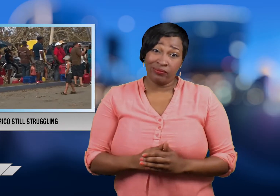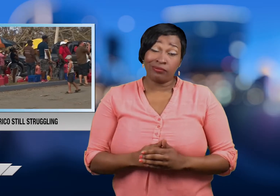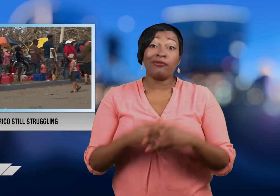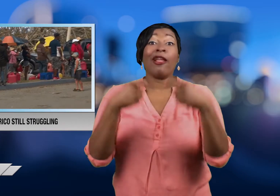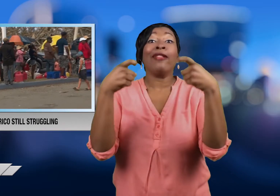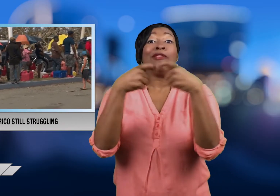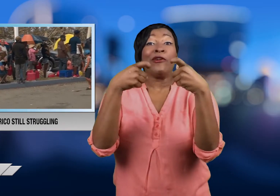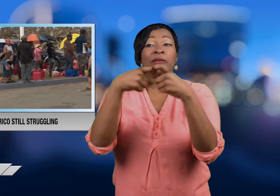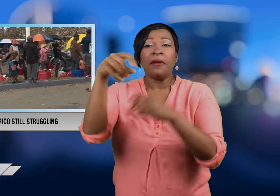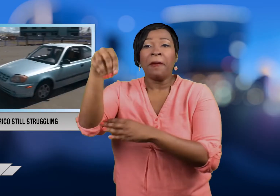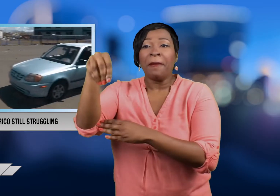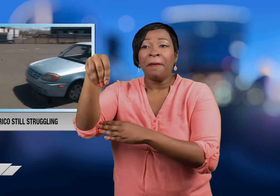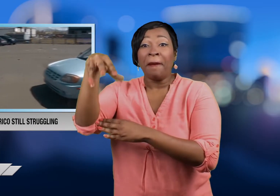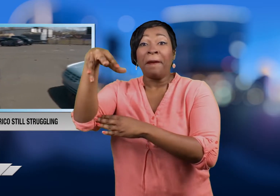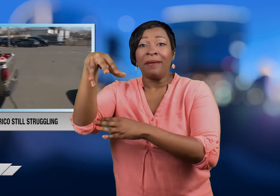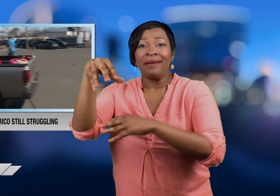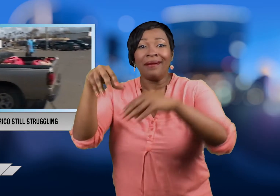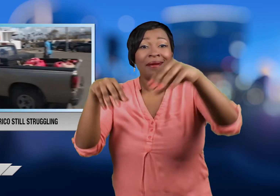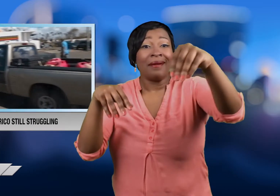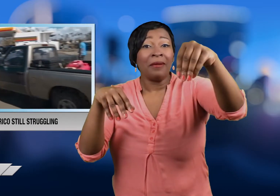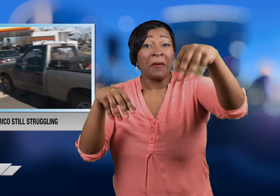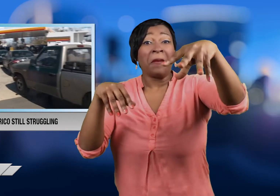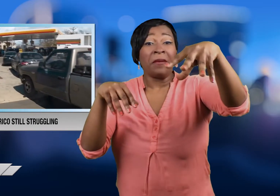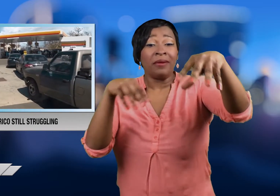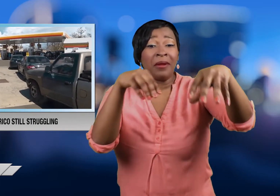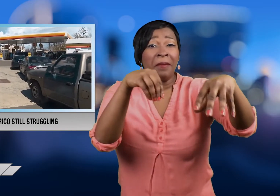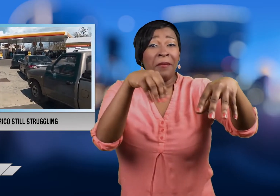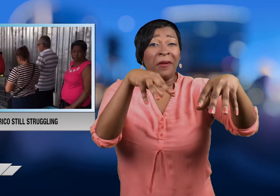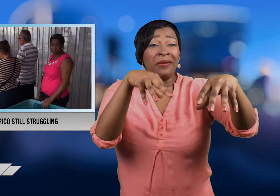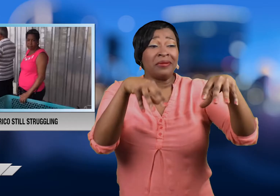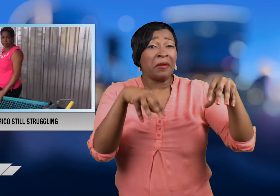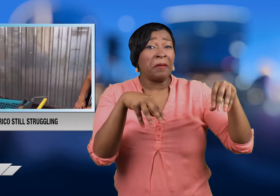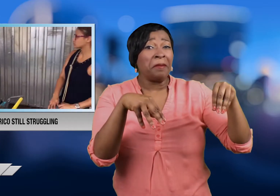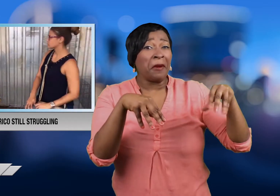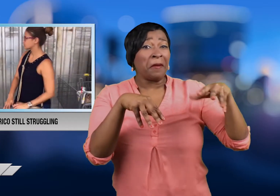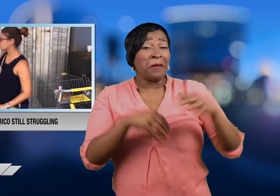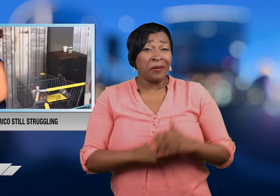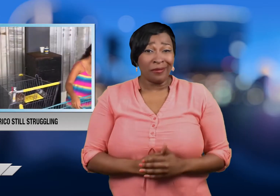The number of people with electricity is slowly ticking upward.